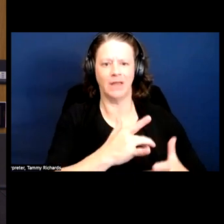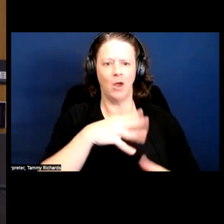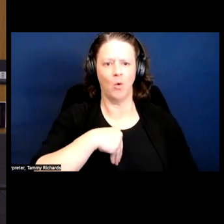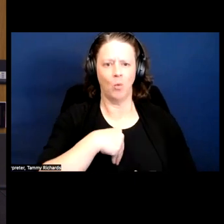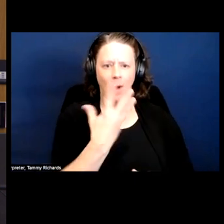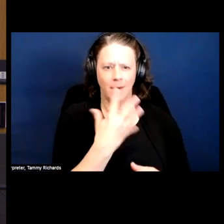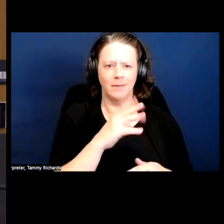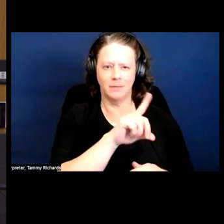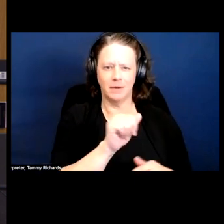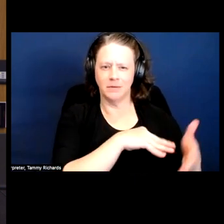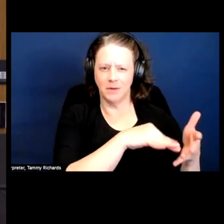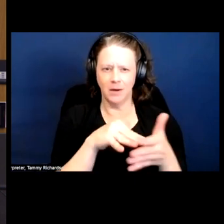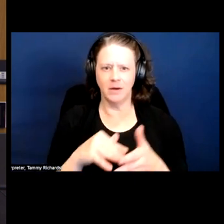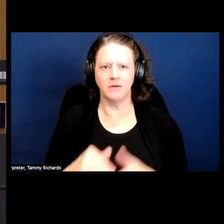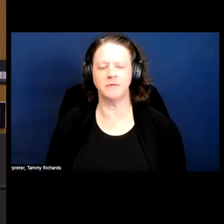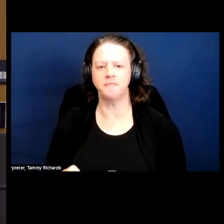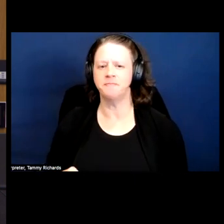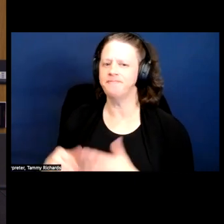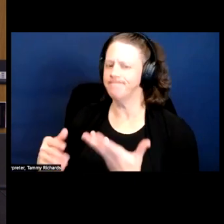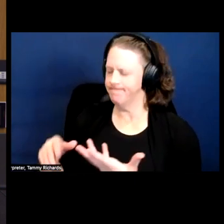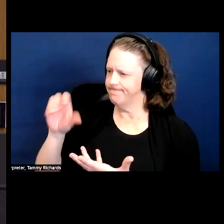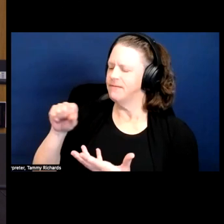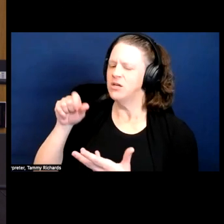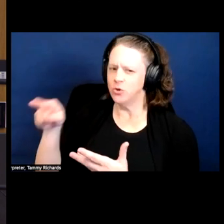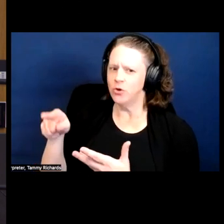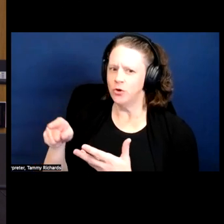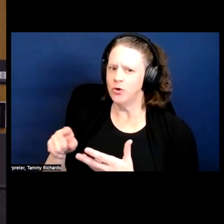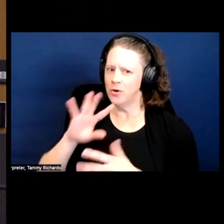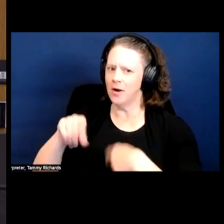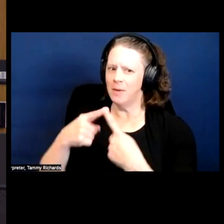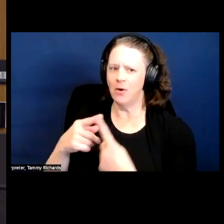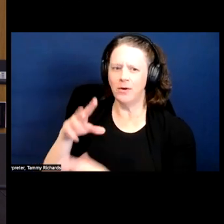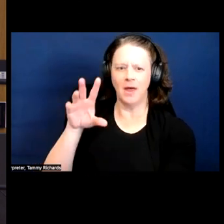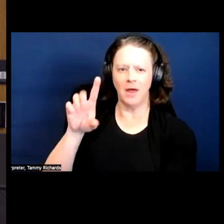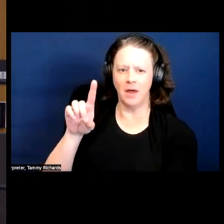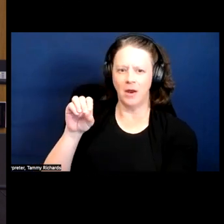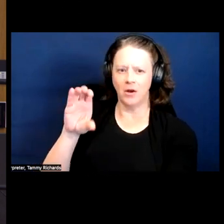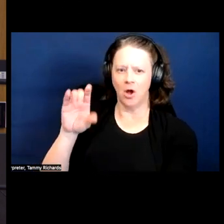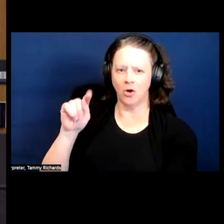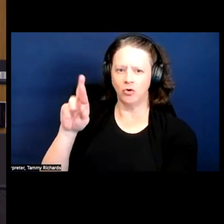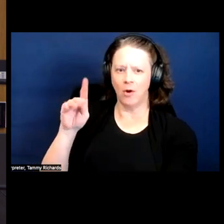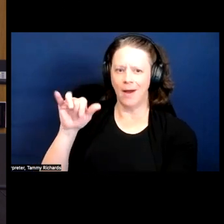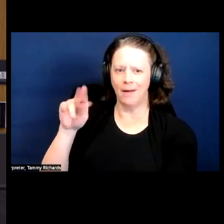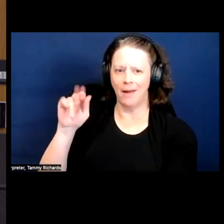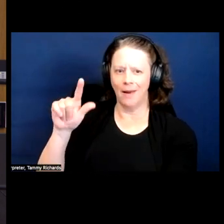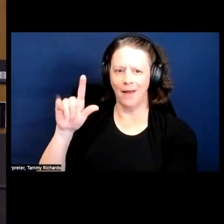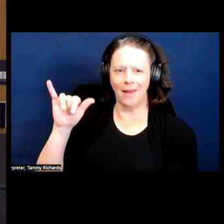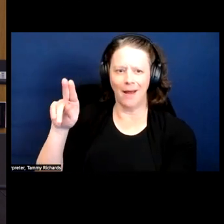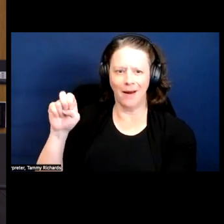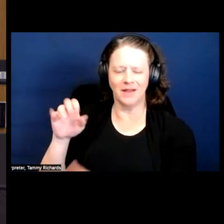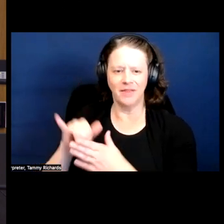So you've already alluded to what professor call doctrinal line and